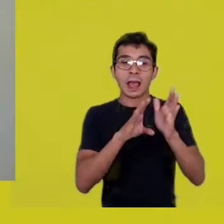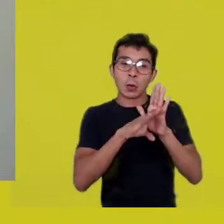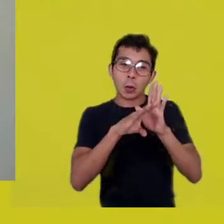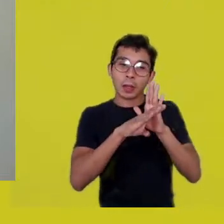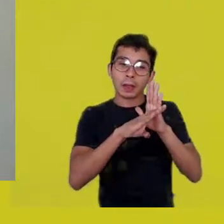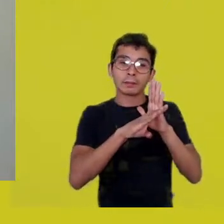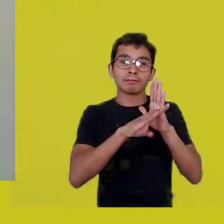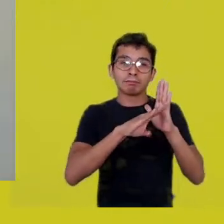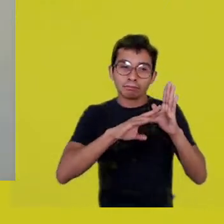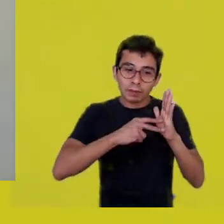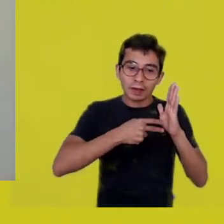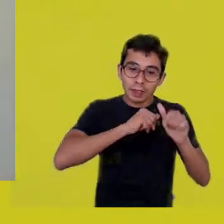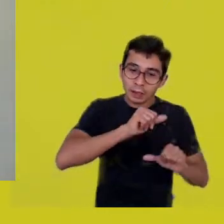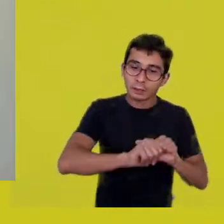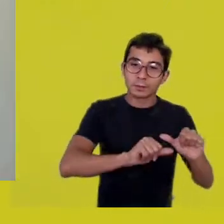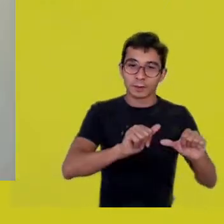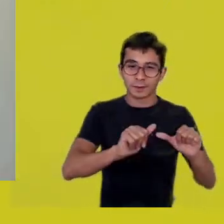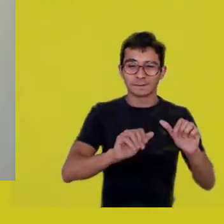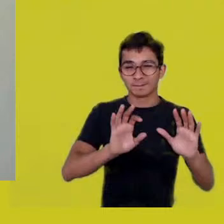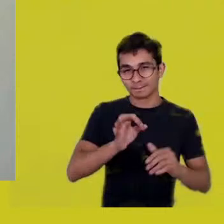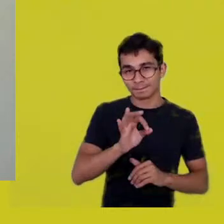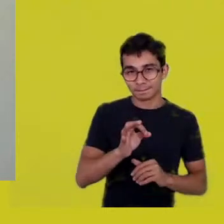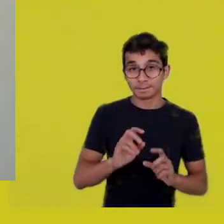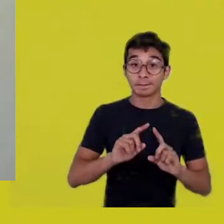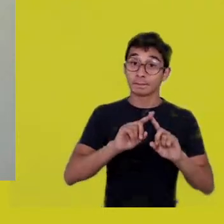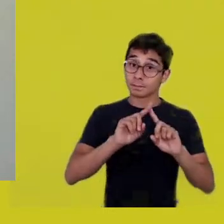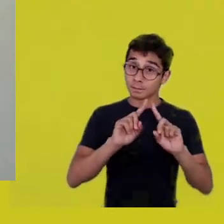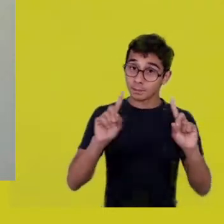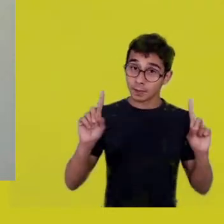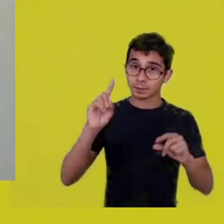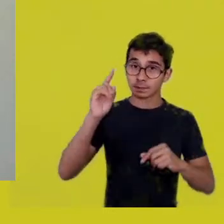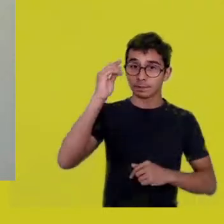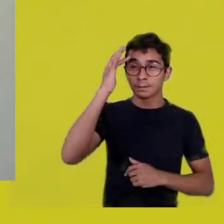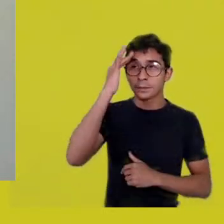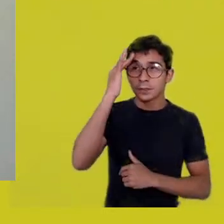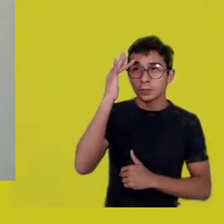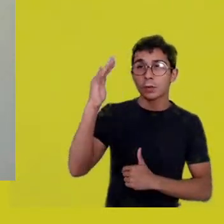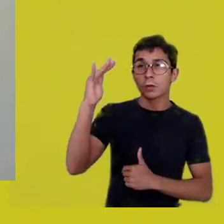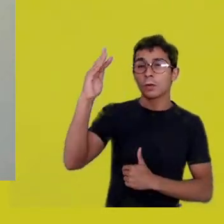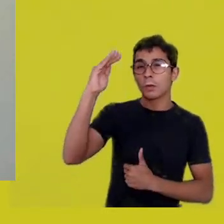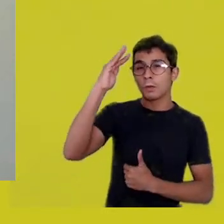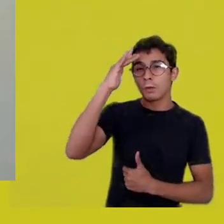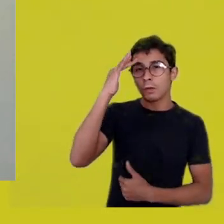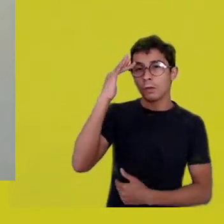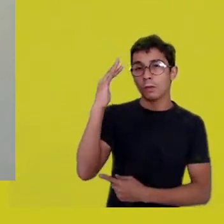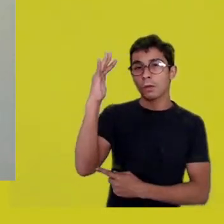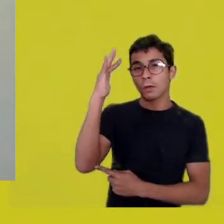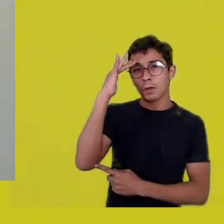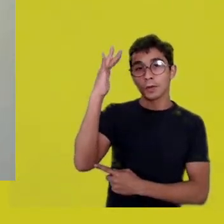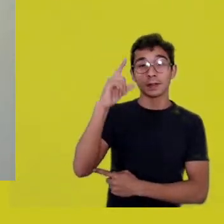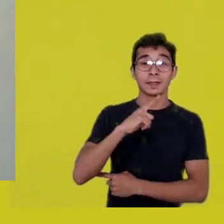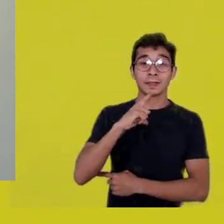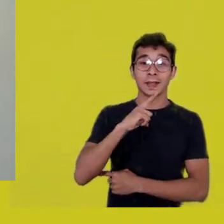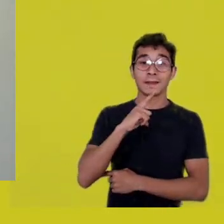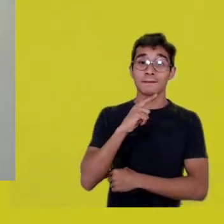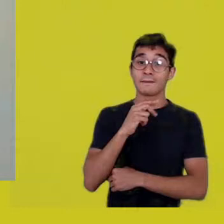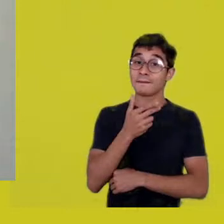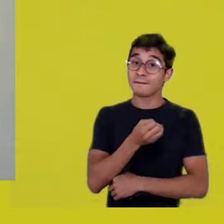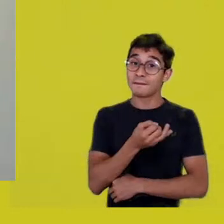Dreaming could be used in the plural: dreams.